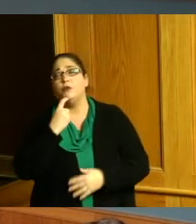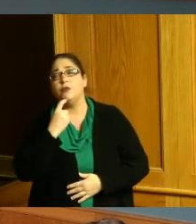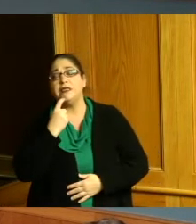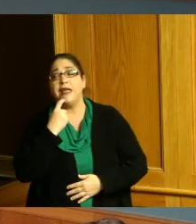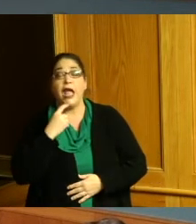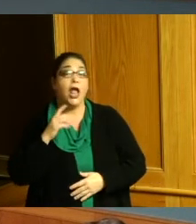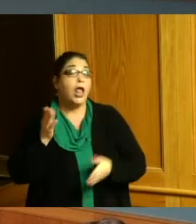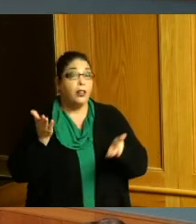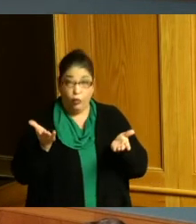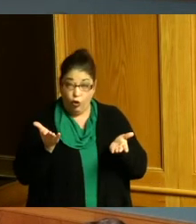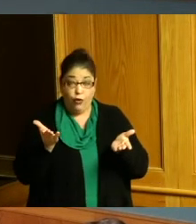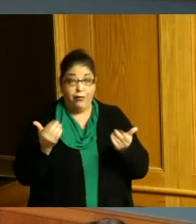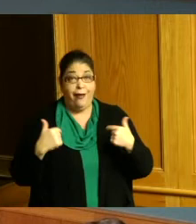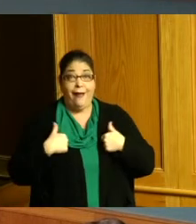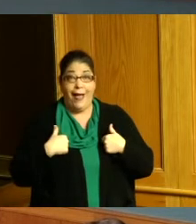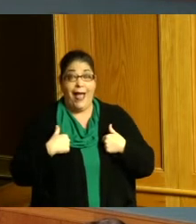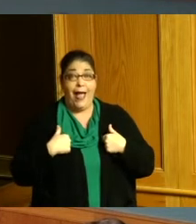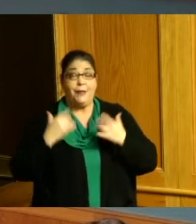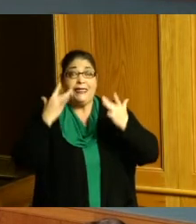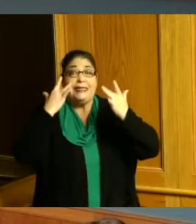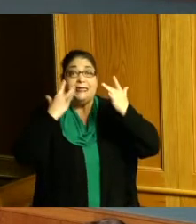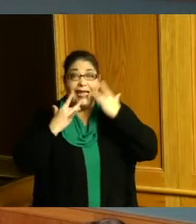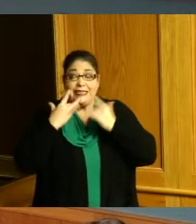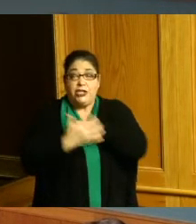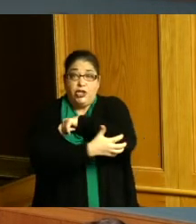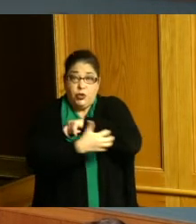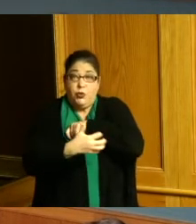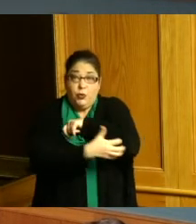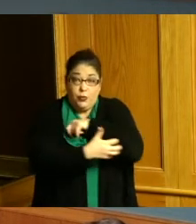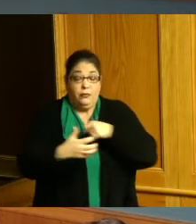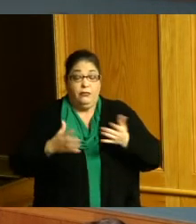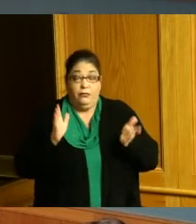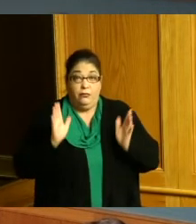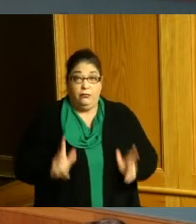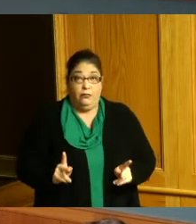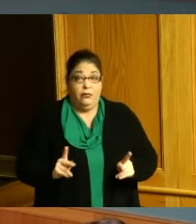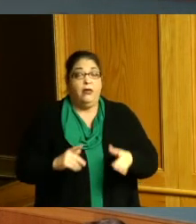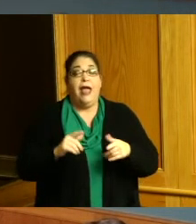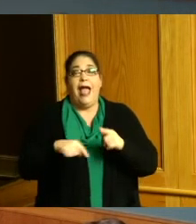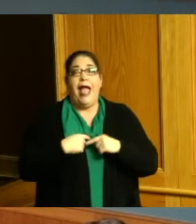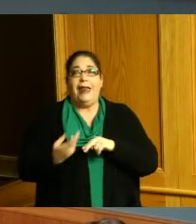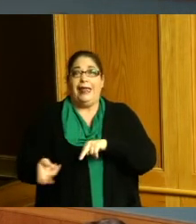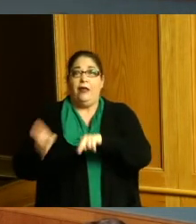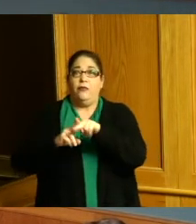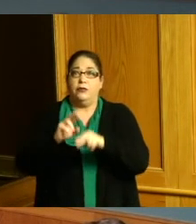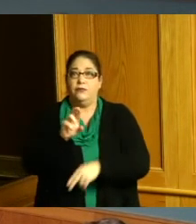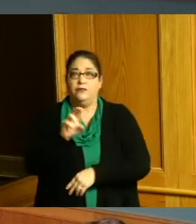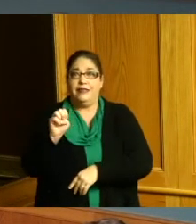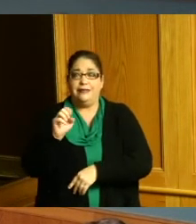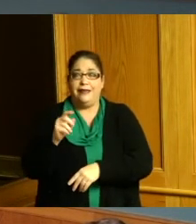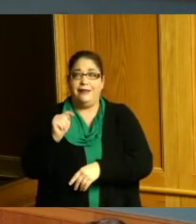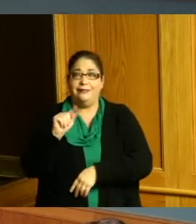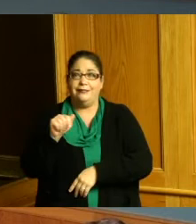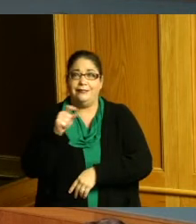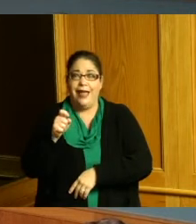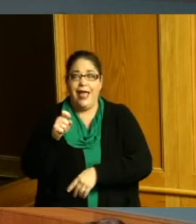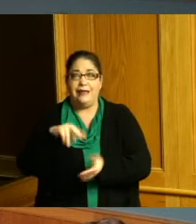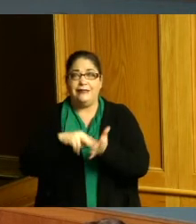I'm destitute poor and this increase in my real estate taxes is taking money out of my medicine